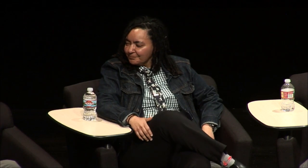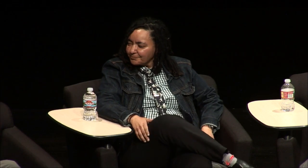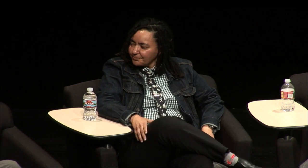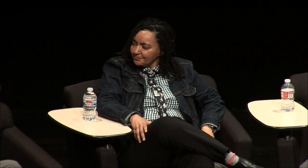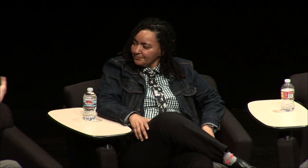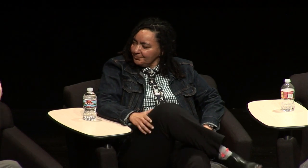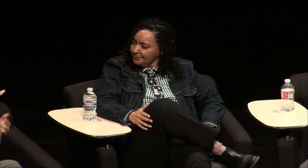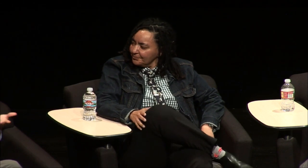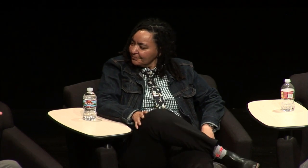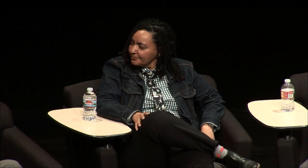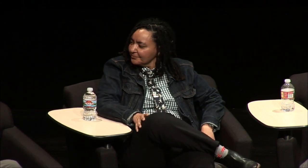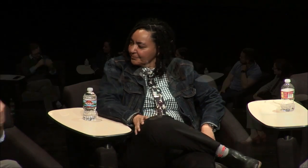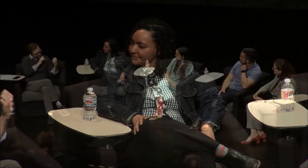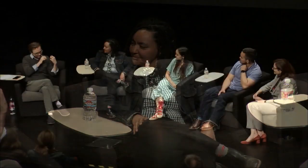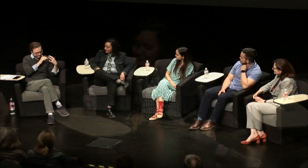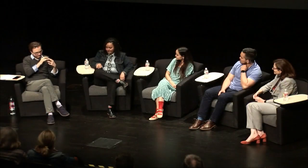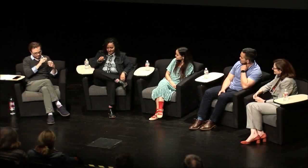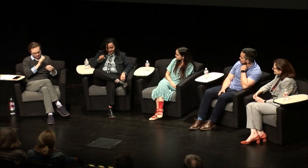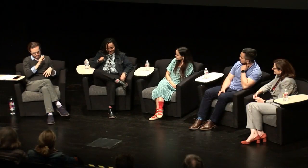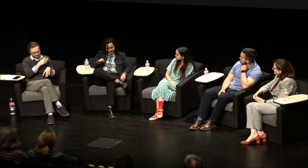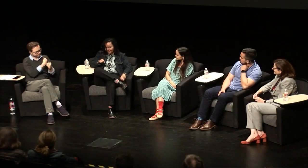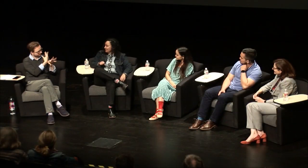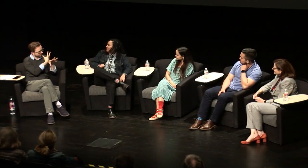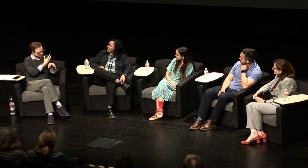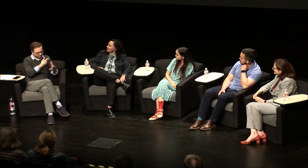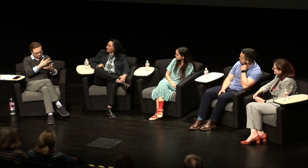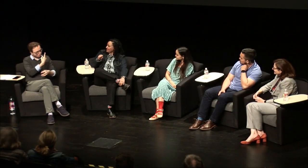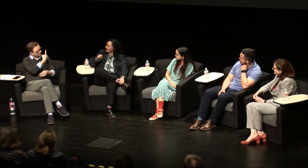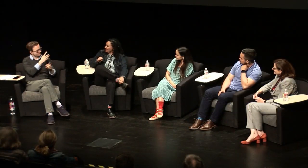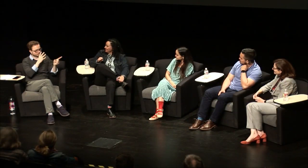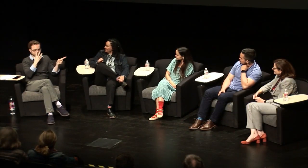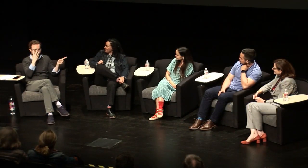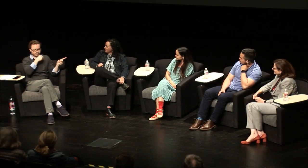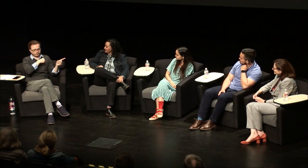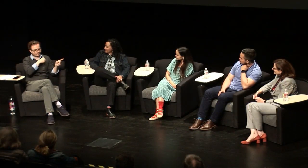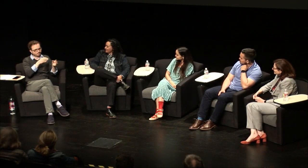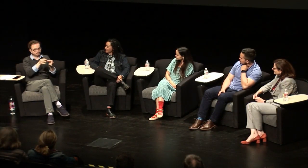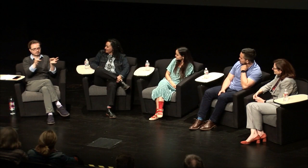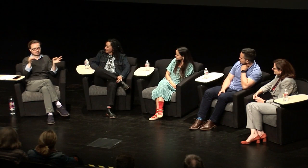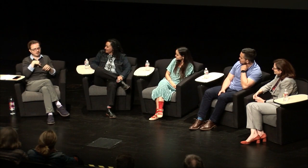[Wink:] That's great. I know we were talking before, Rez, in